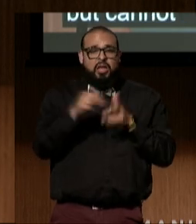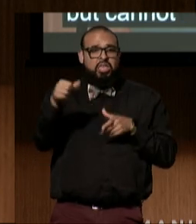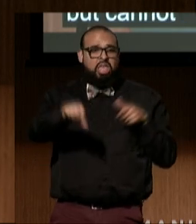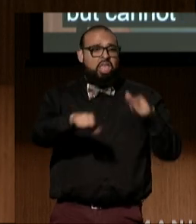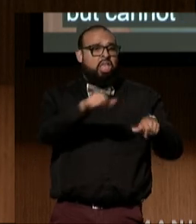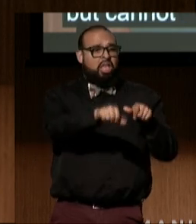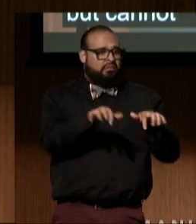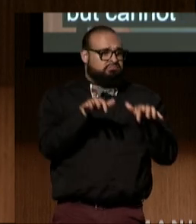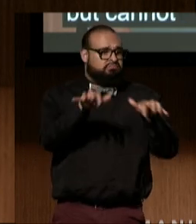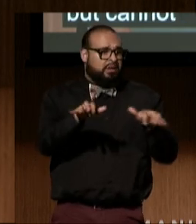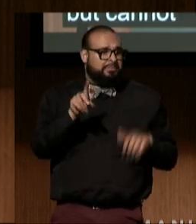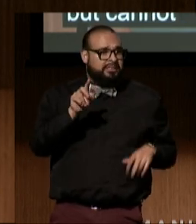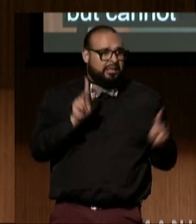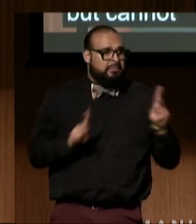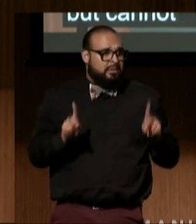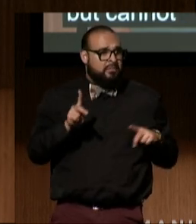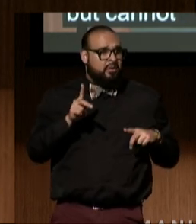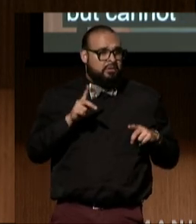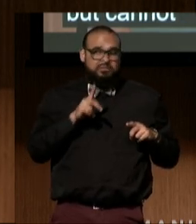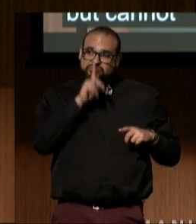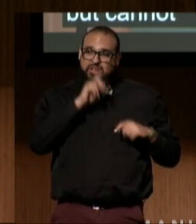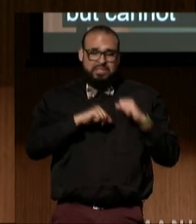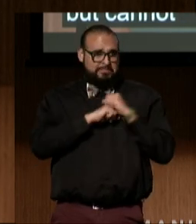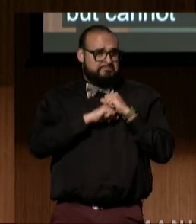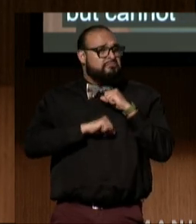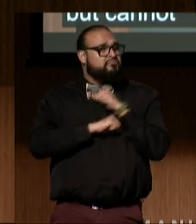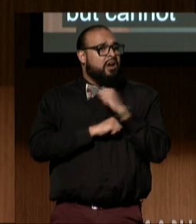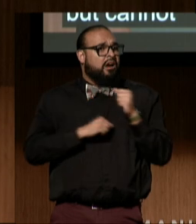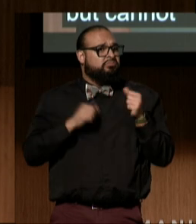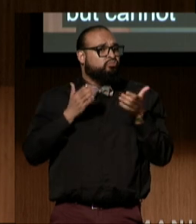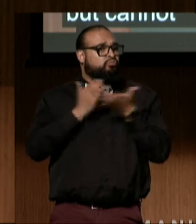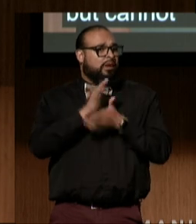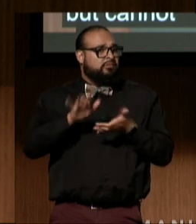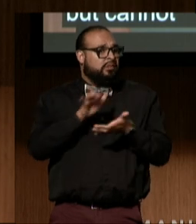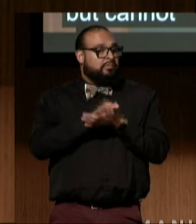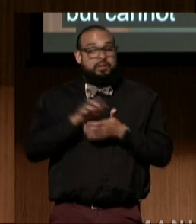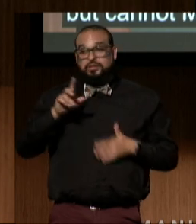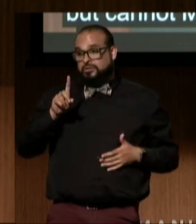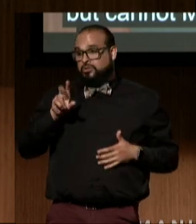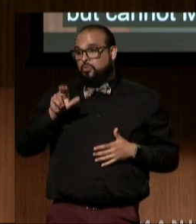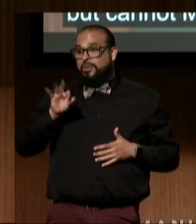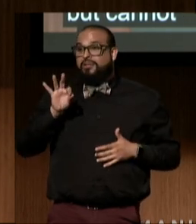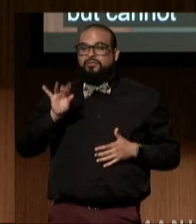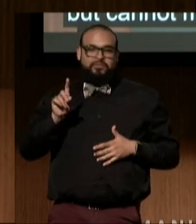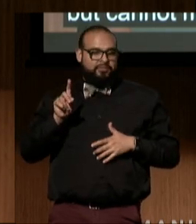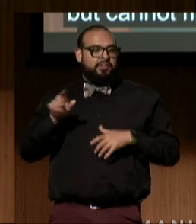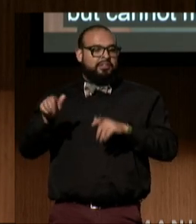the fundamental right to marry. DREDF co-sponsored the wonderful marriage event in DC